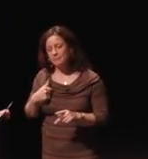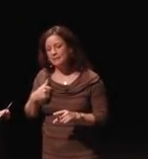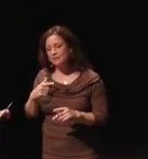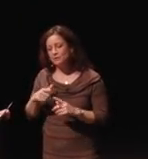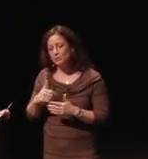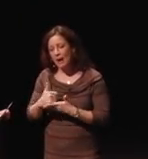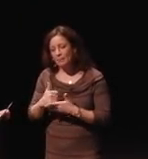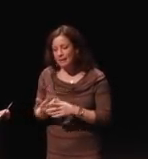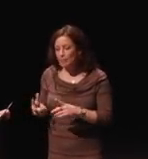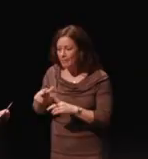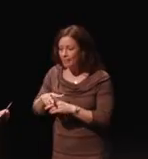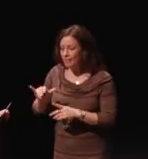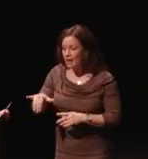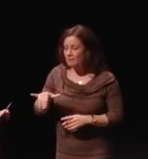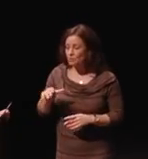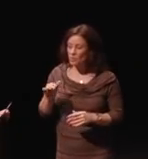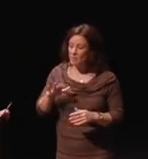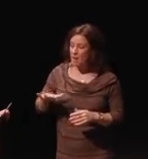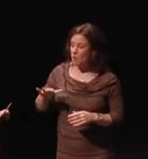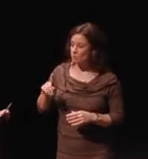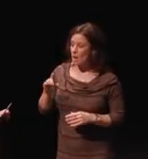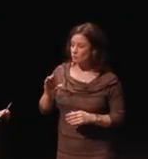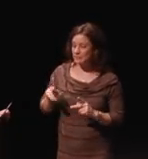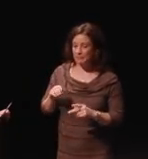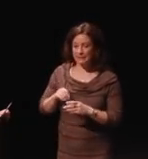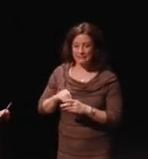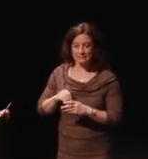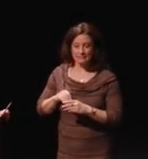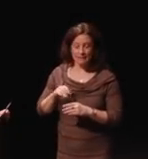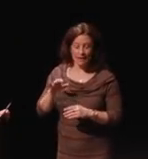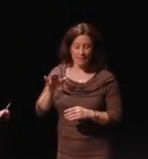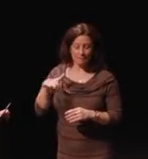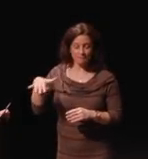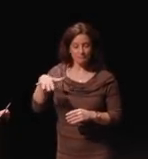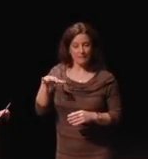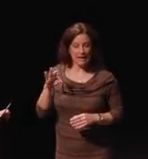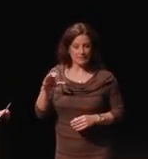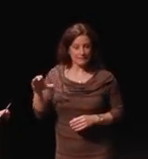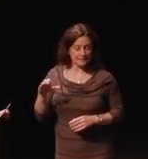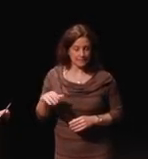it with about 100 people at the FCC. I've never seen any agency